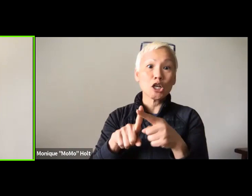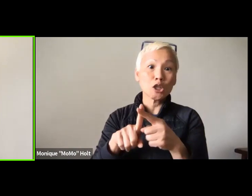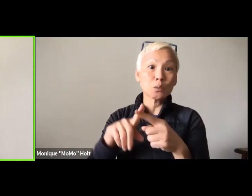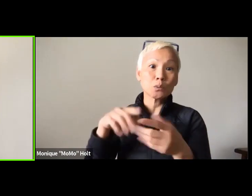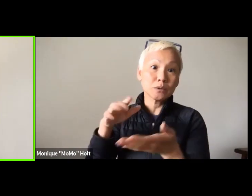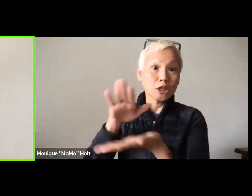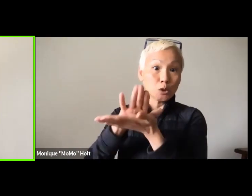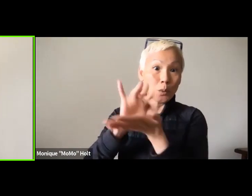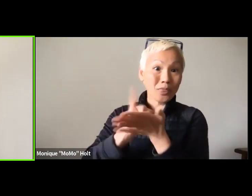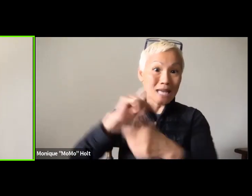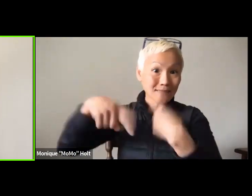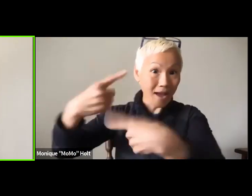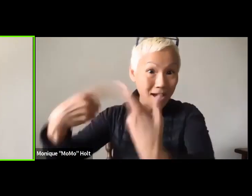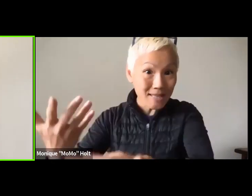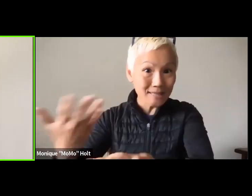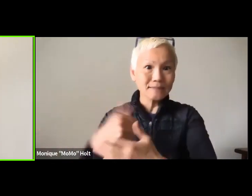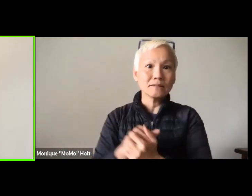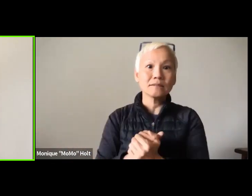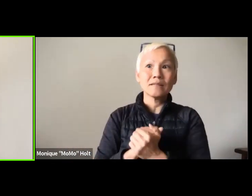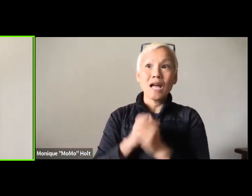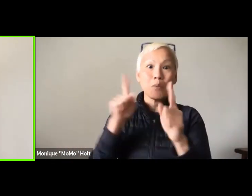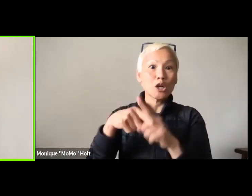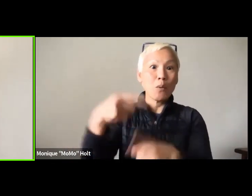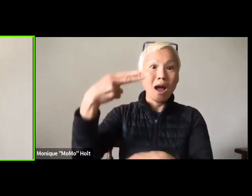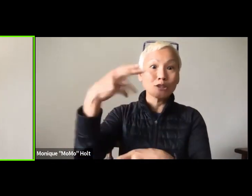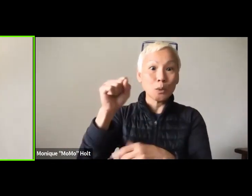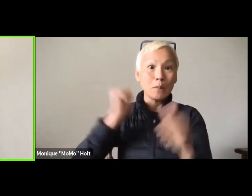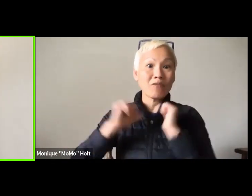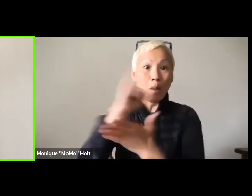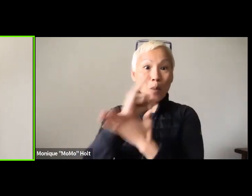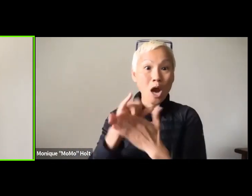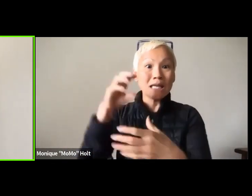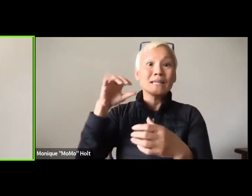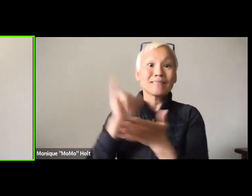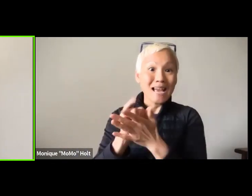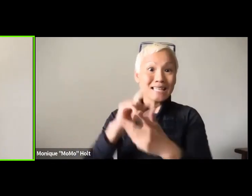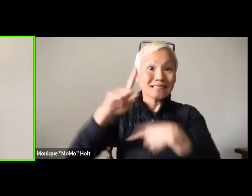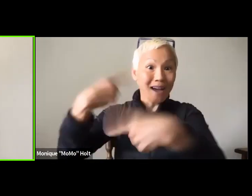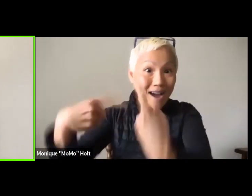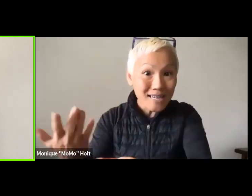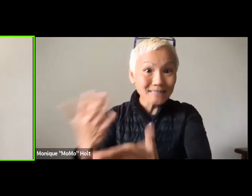It was a white family. I went to school where they used sign language